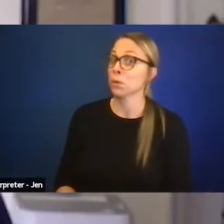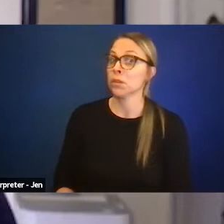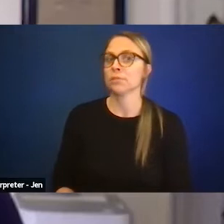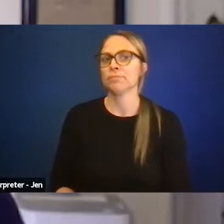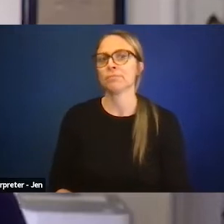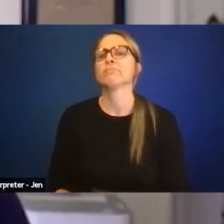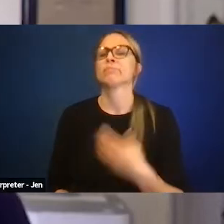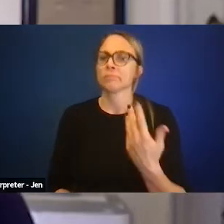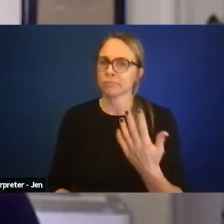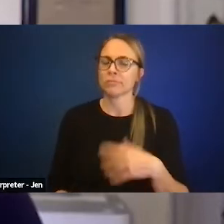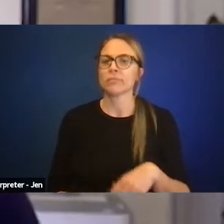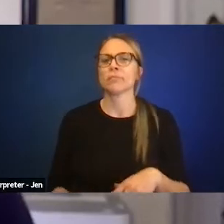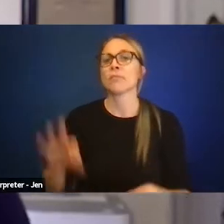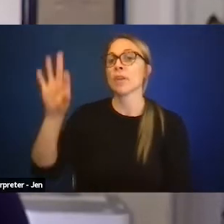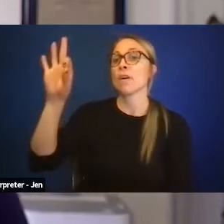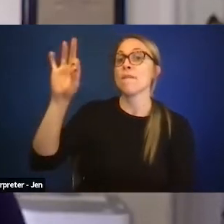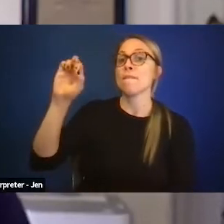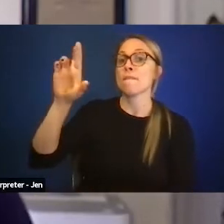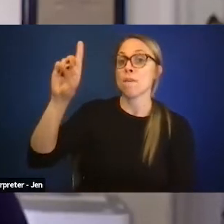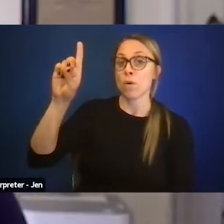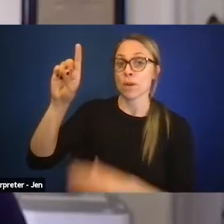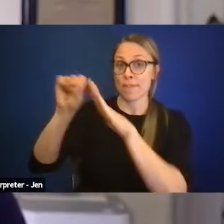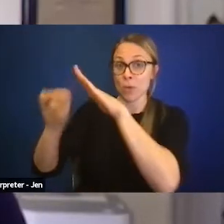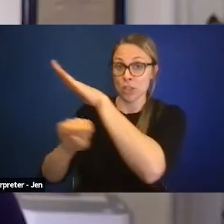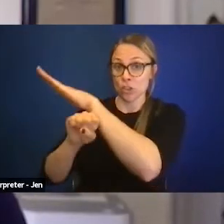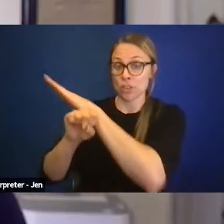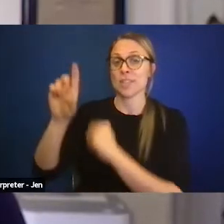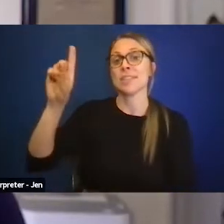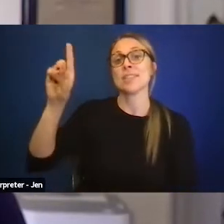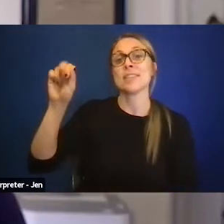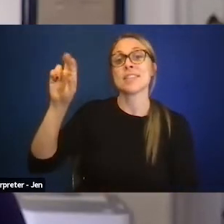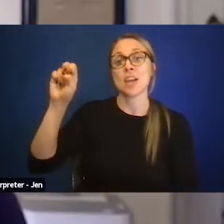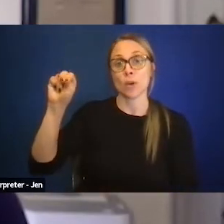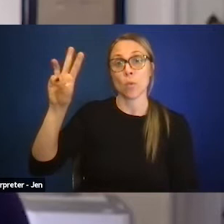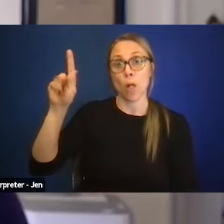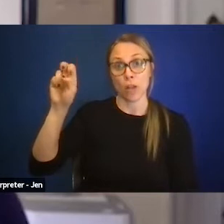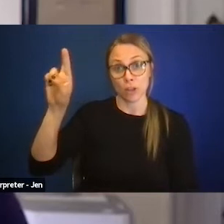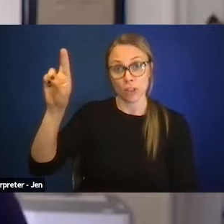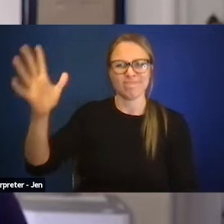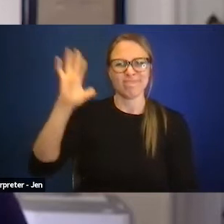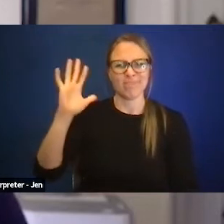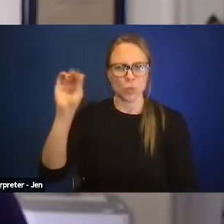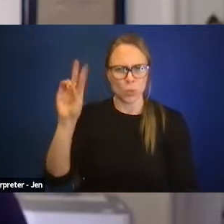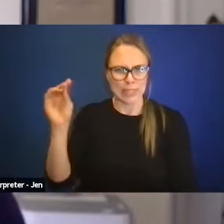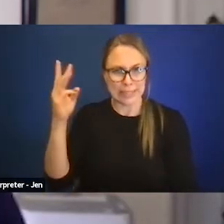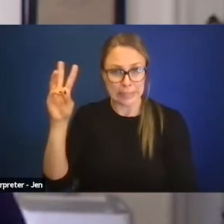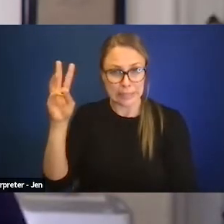so the Ford Foundation, when Darren Walker in 2016 really began